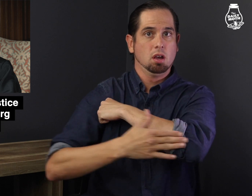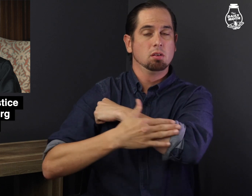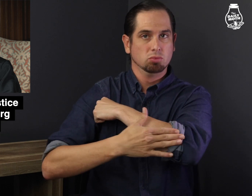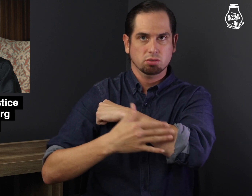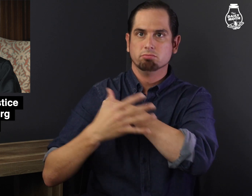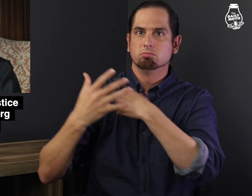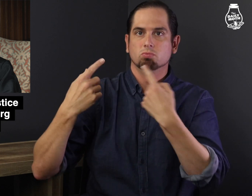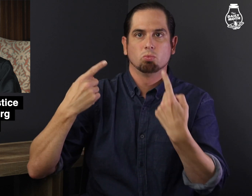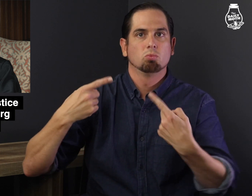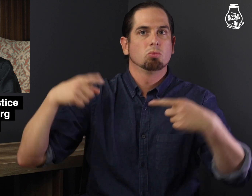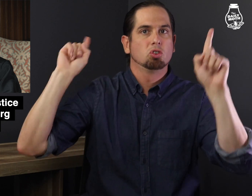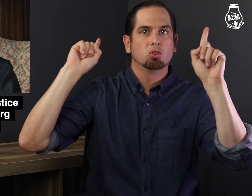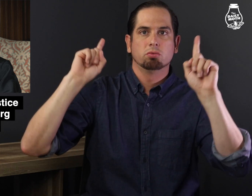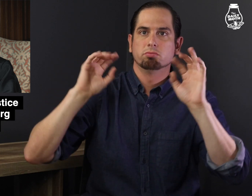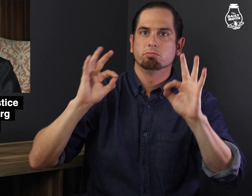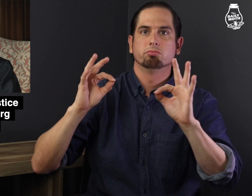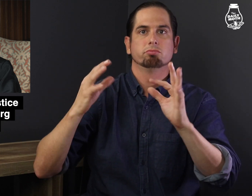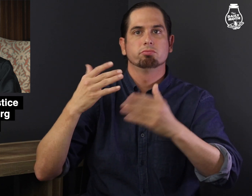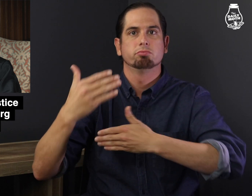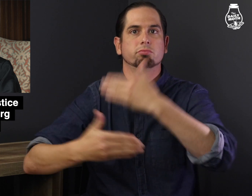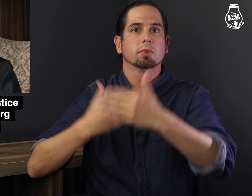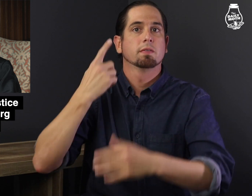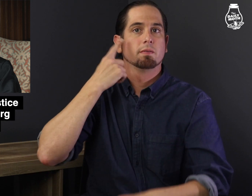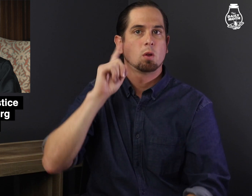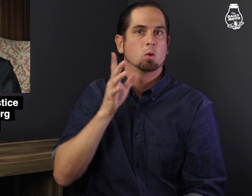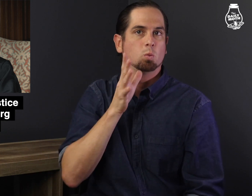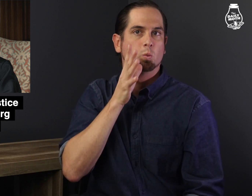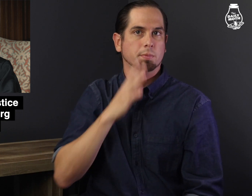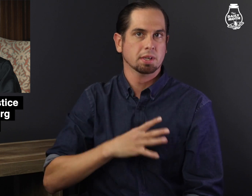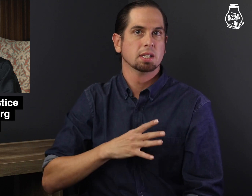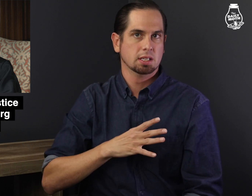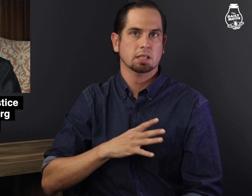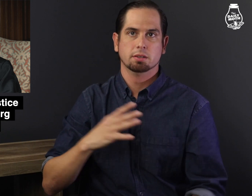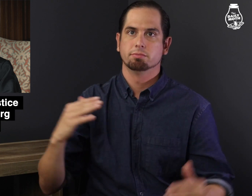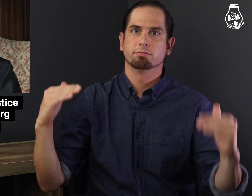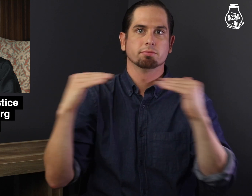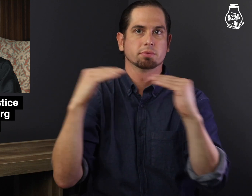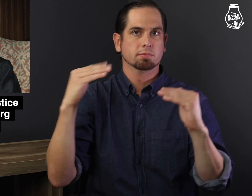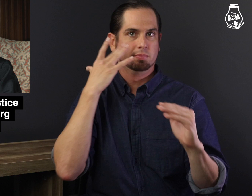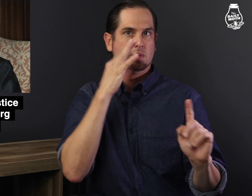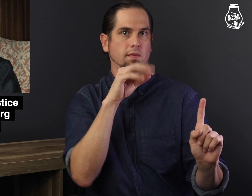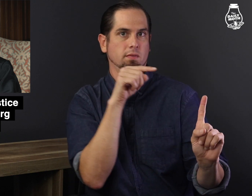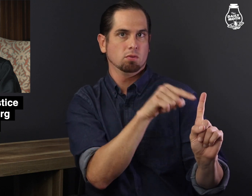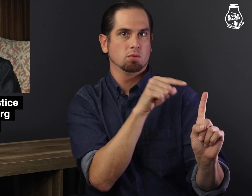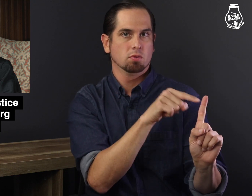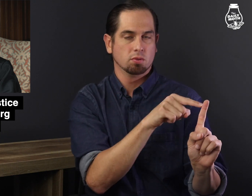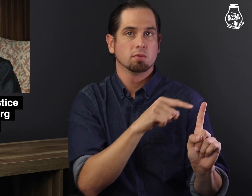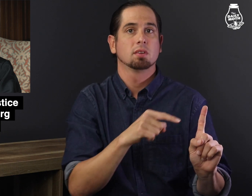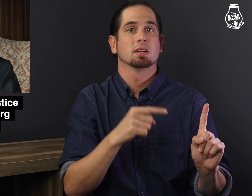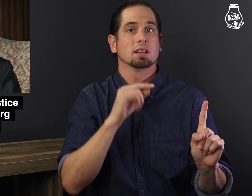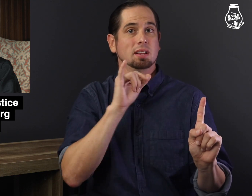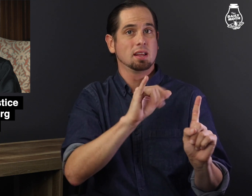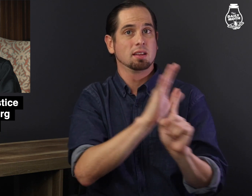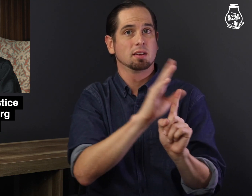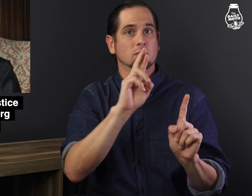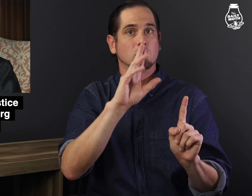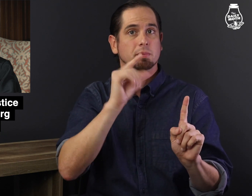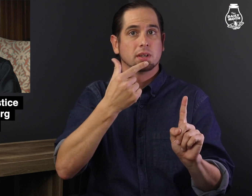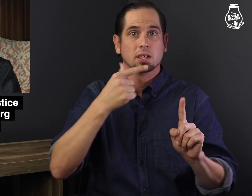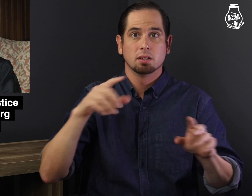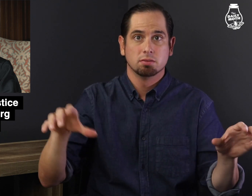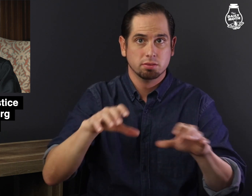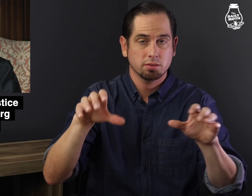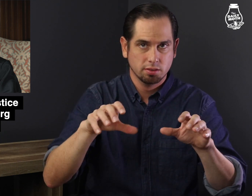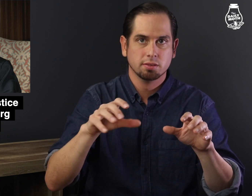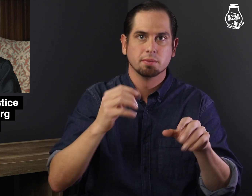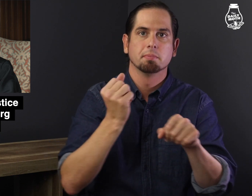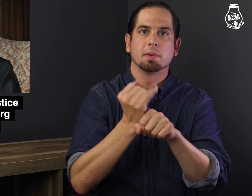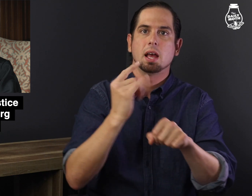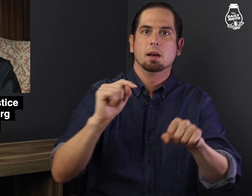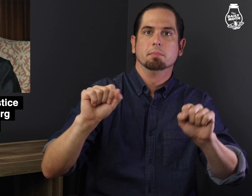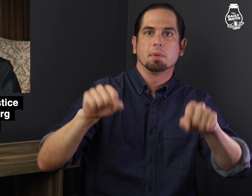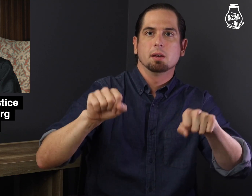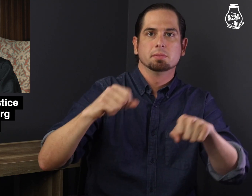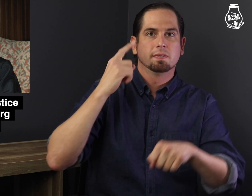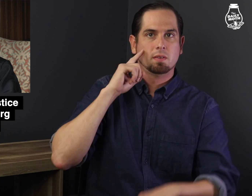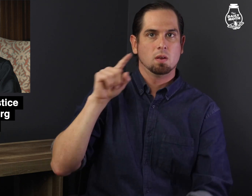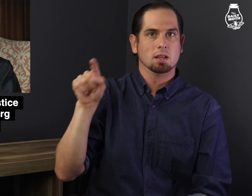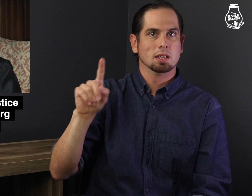country work for women and in doing so she made possible